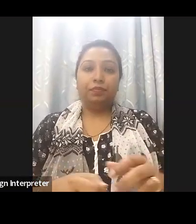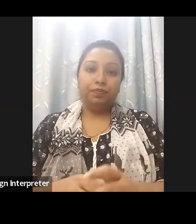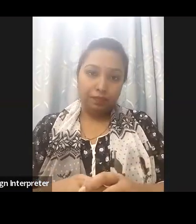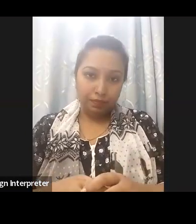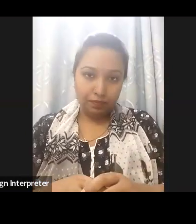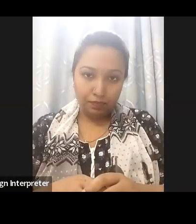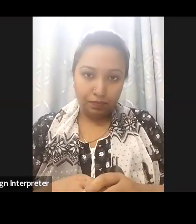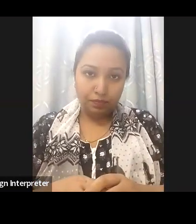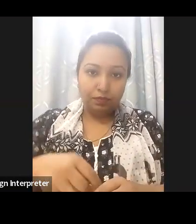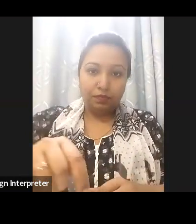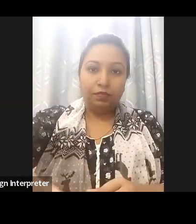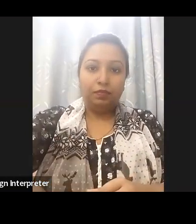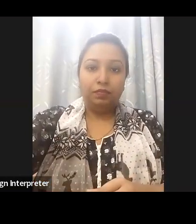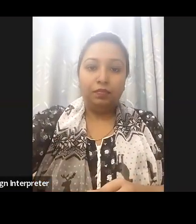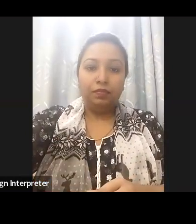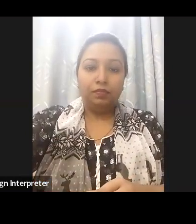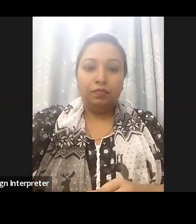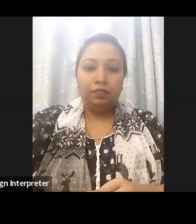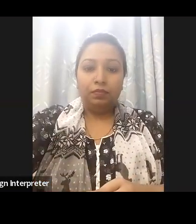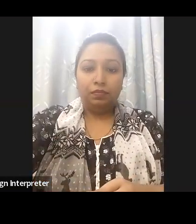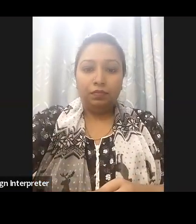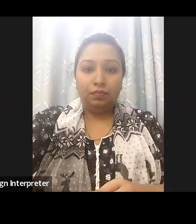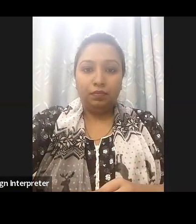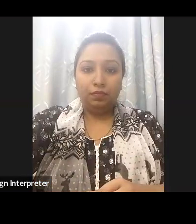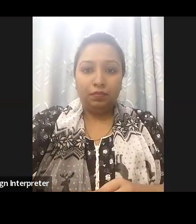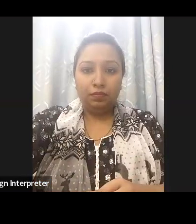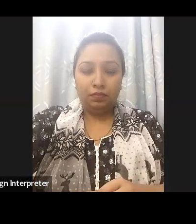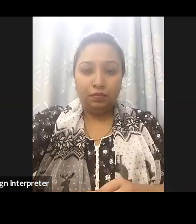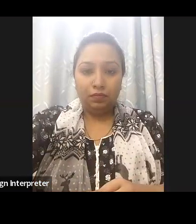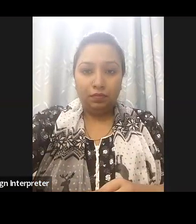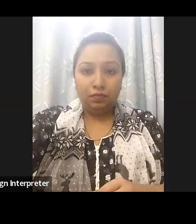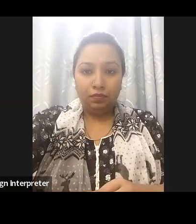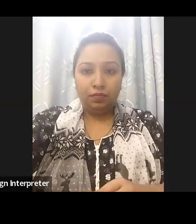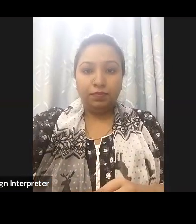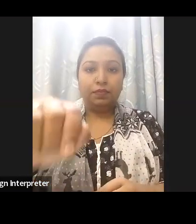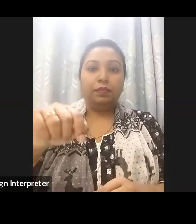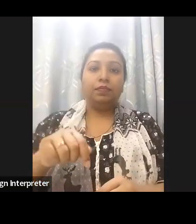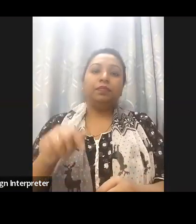developed by the a2i have achieved the average accessibility rate. Looking forward the vision